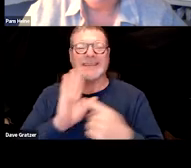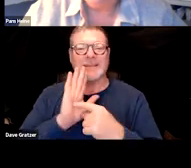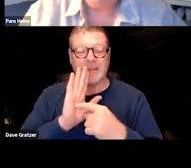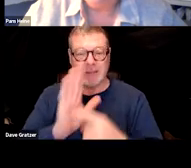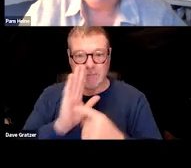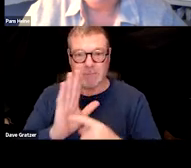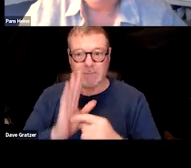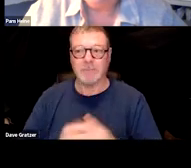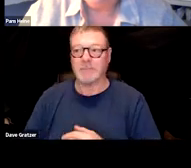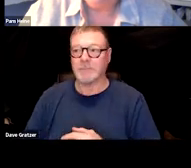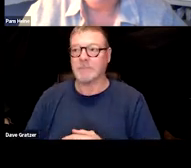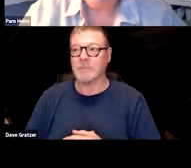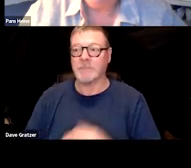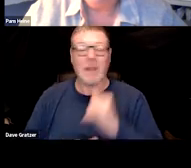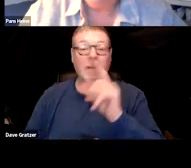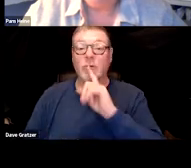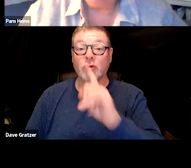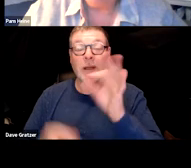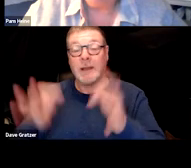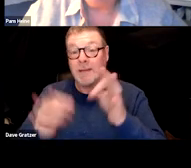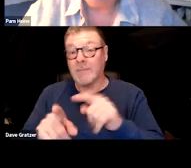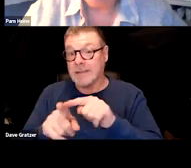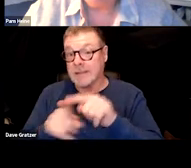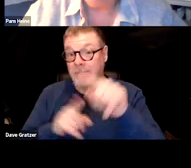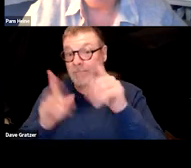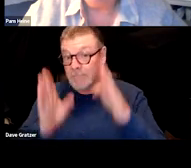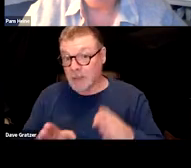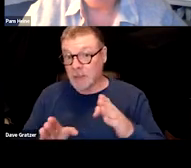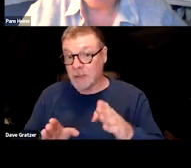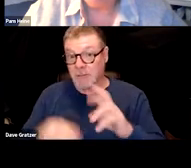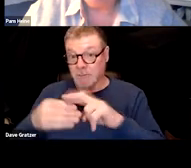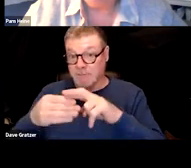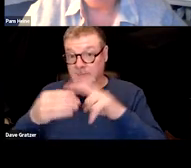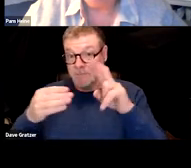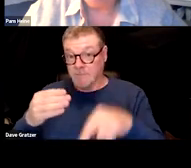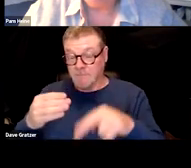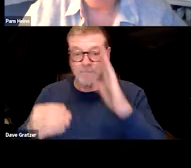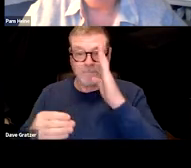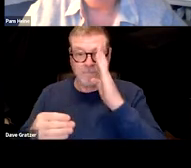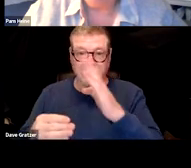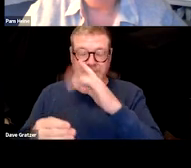I don't know that necessary getting a specialist evaluation is going to help anything.